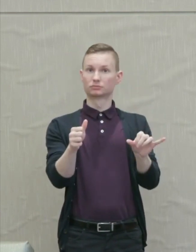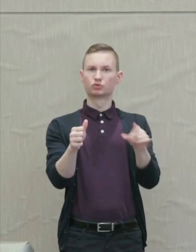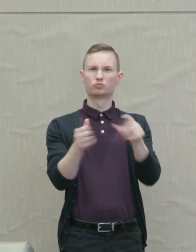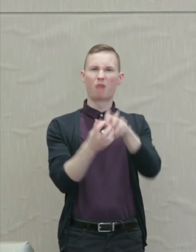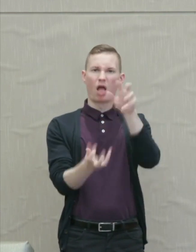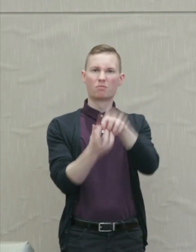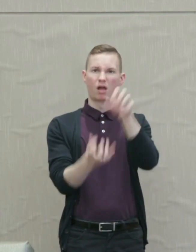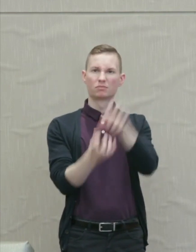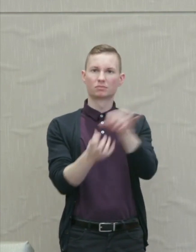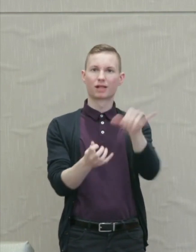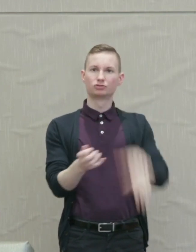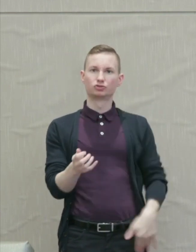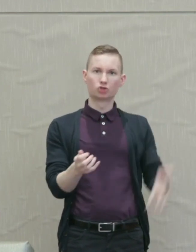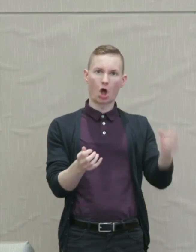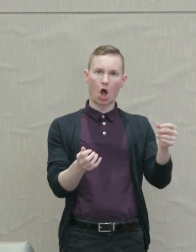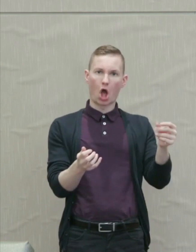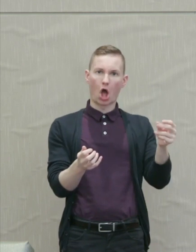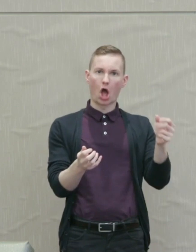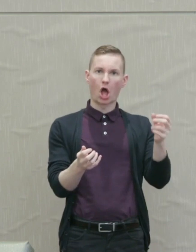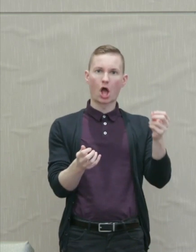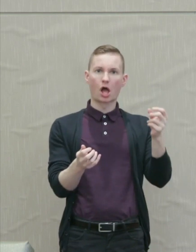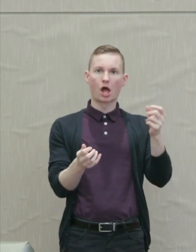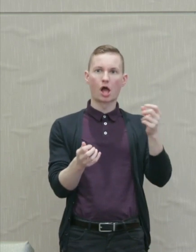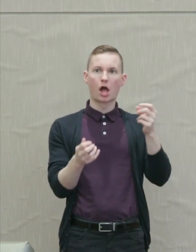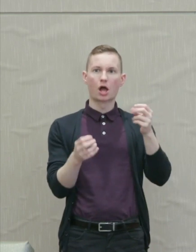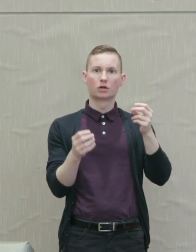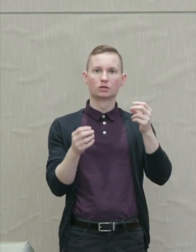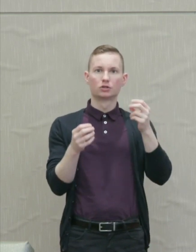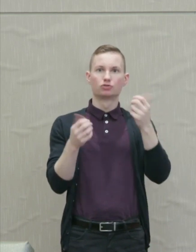like a hunting dog hot on the trail of blood."